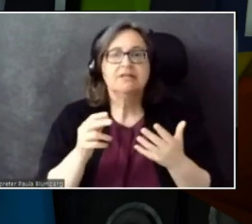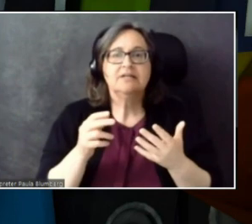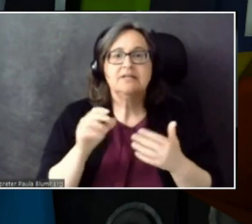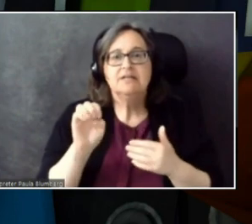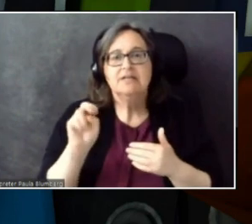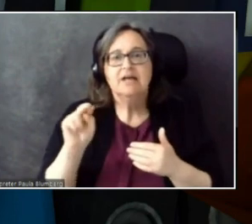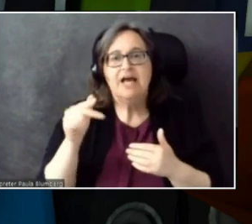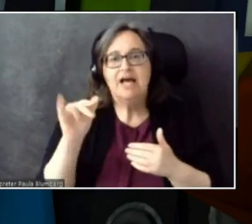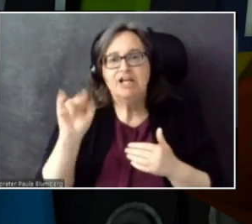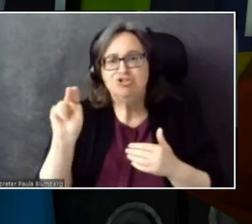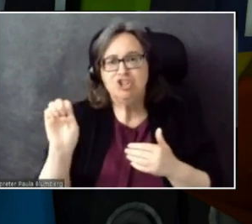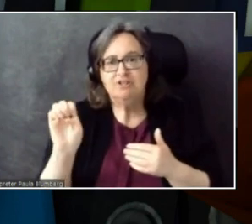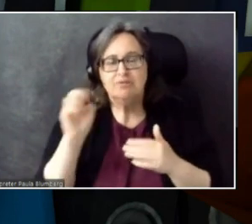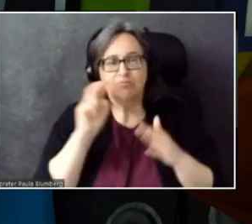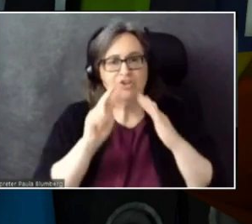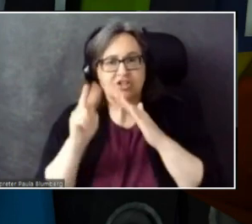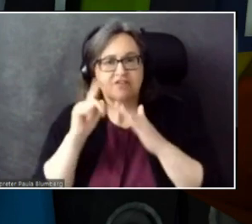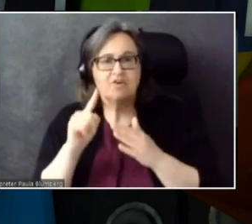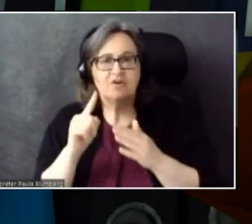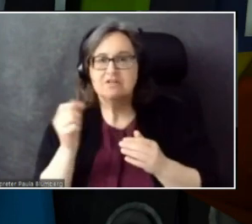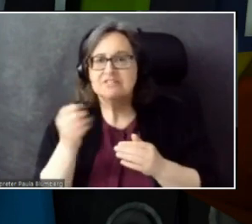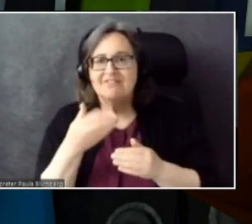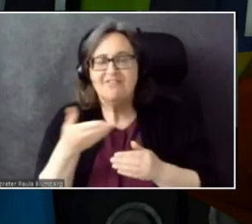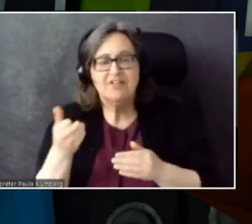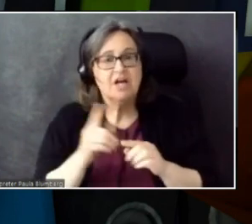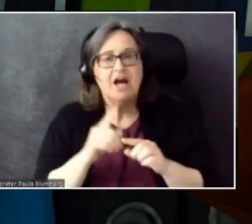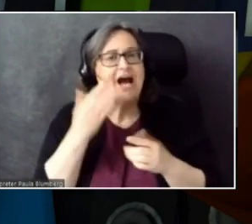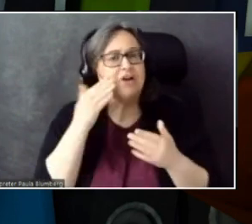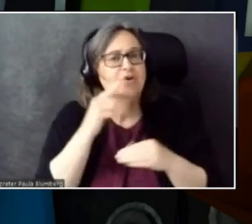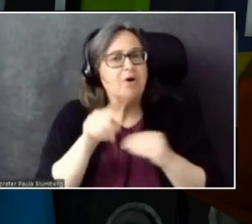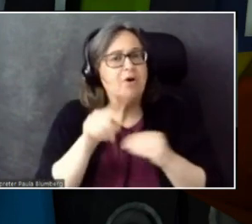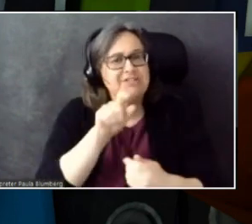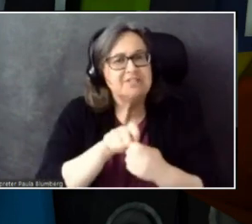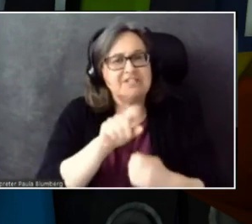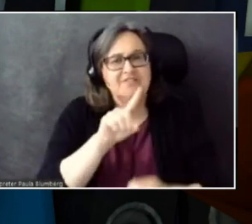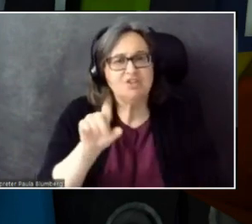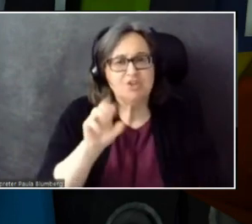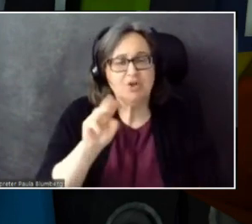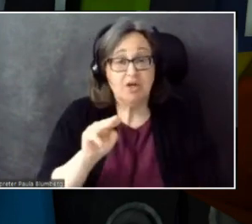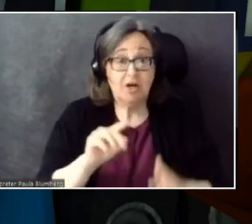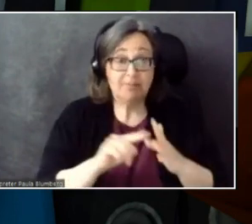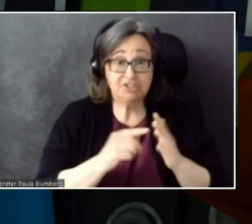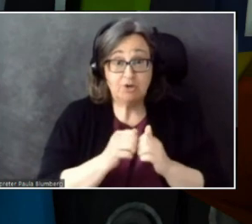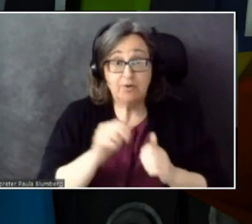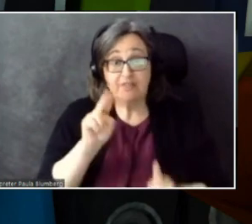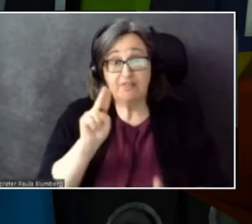I don't know about Zoom specifically, but getting started in Unity C# was not hard.